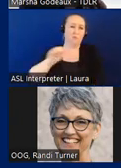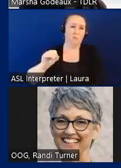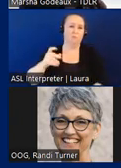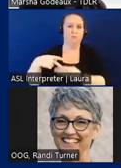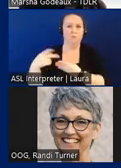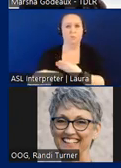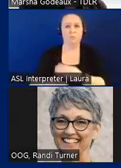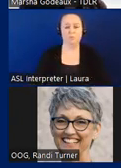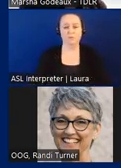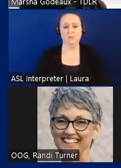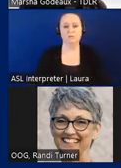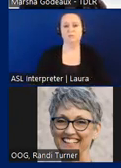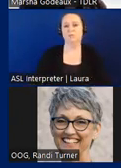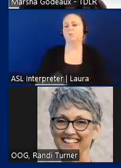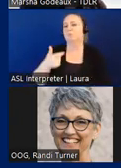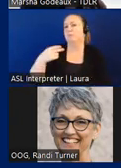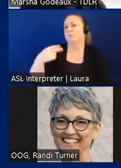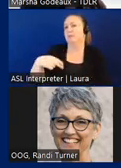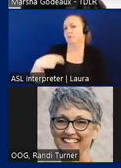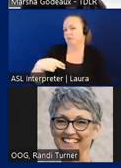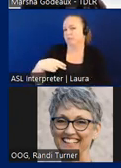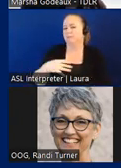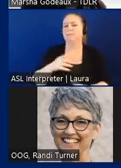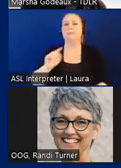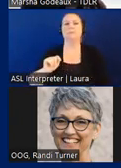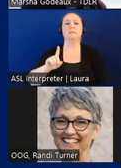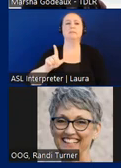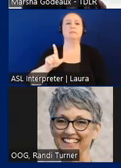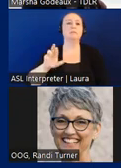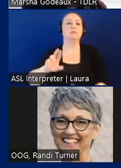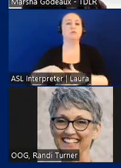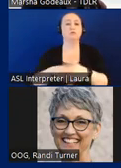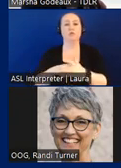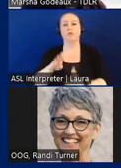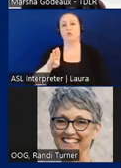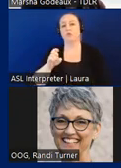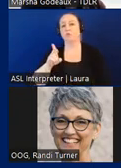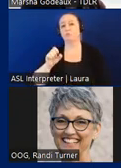As a little history lesson, TDLR started as the Bureau of Labor Statistics in 1909.